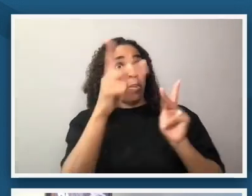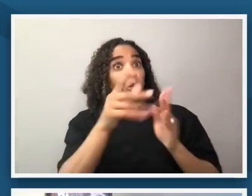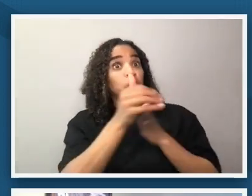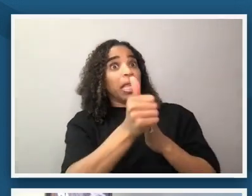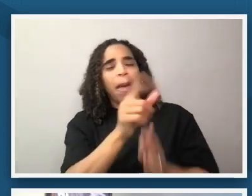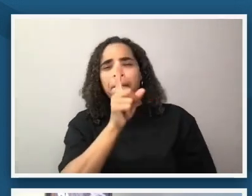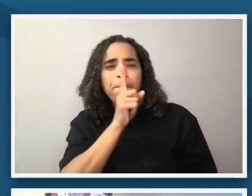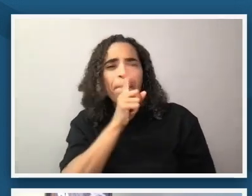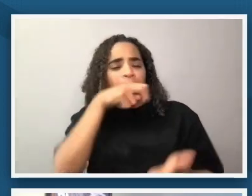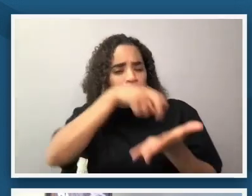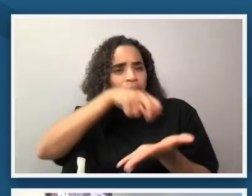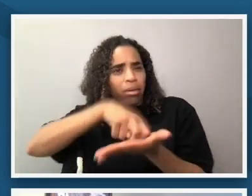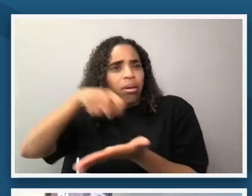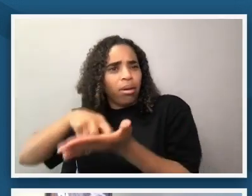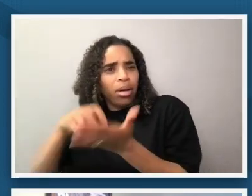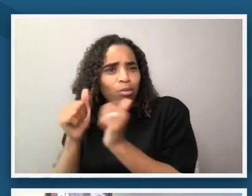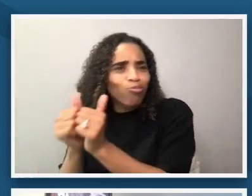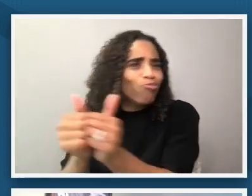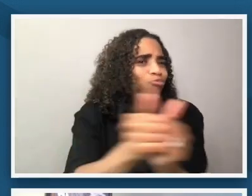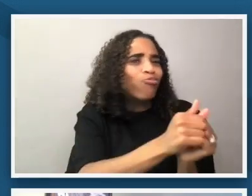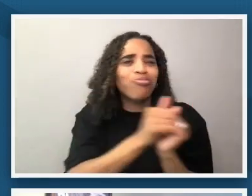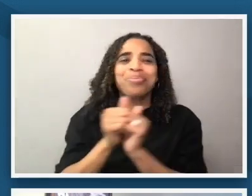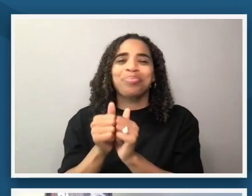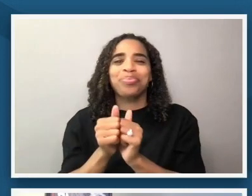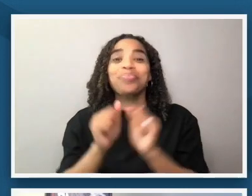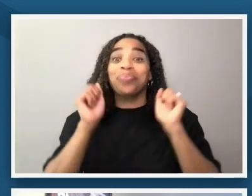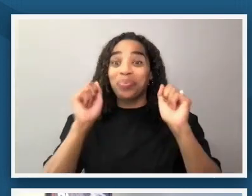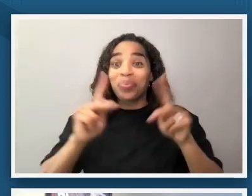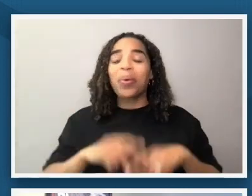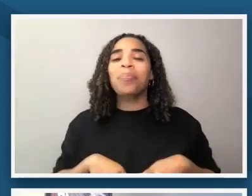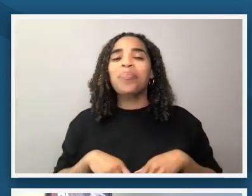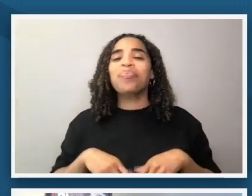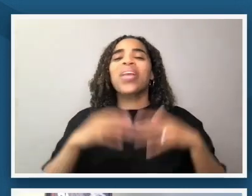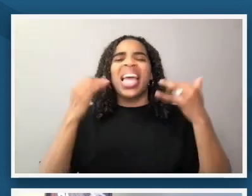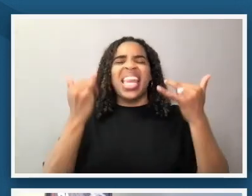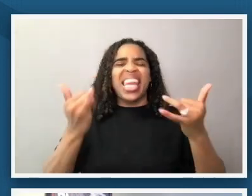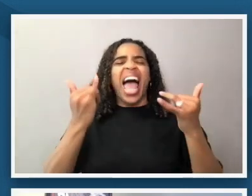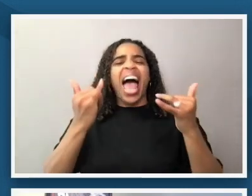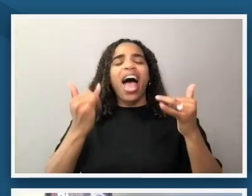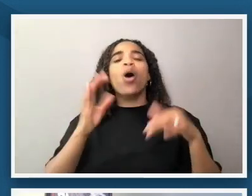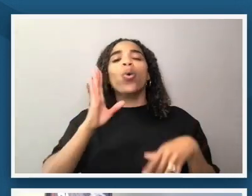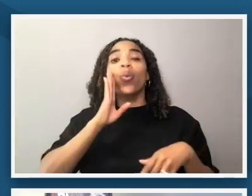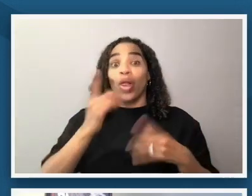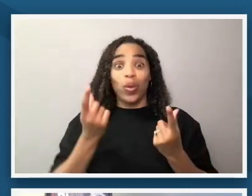so now let's spend just a couple of minutes taking a